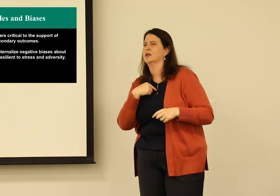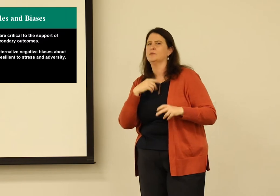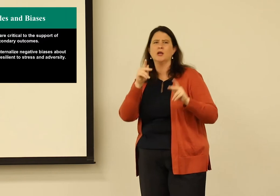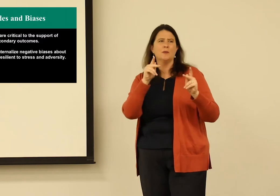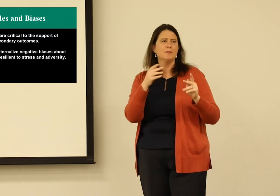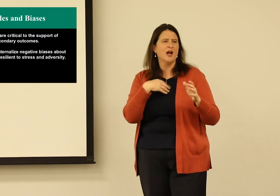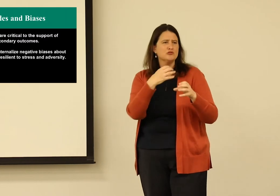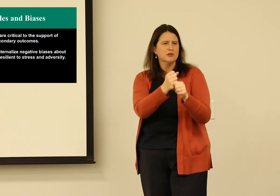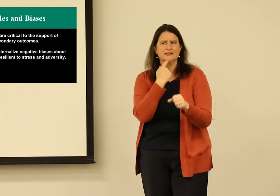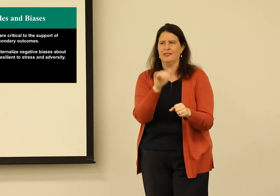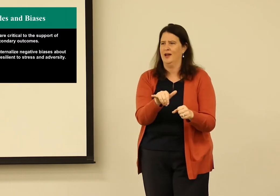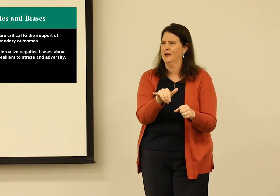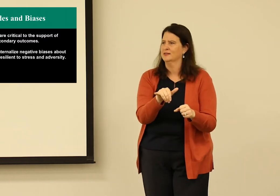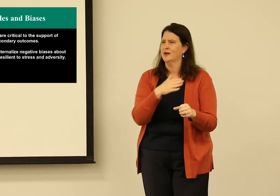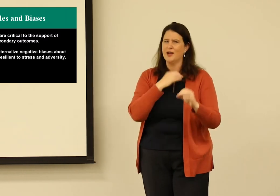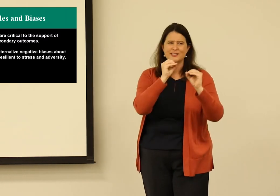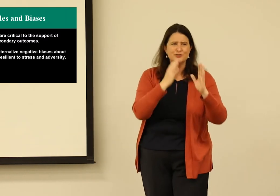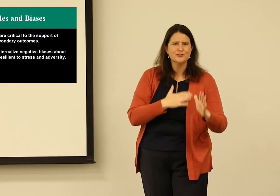It's hard to say "Those words aren't mean."